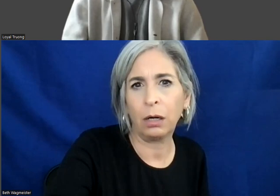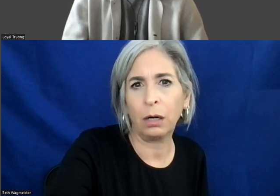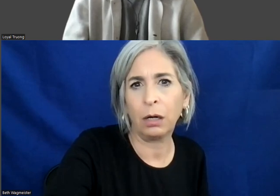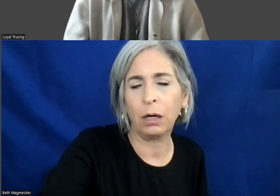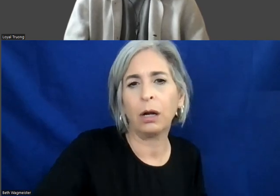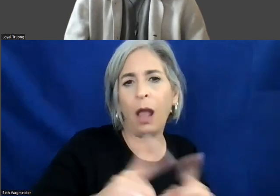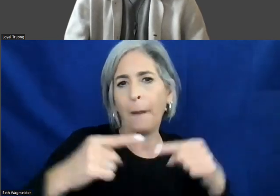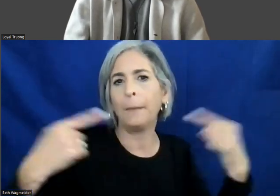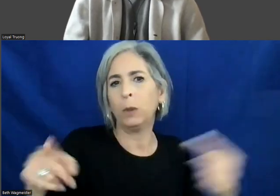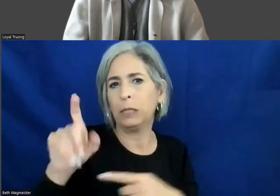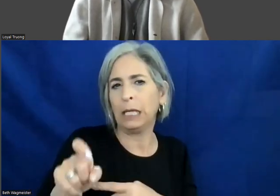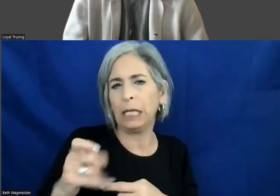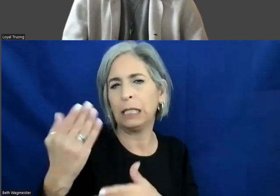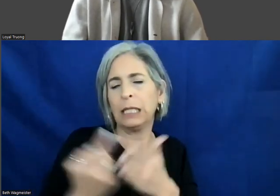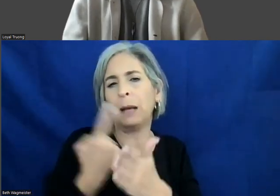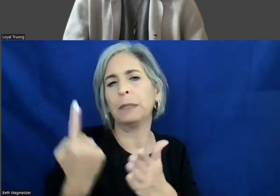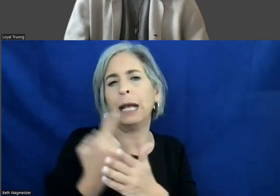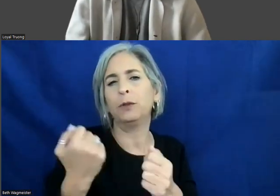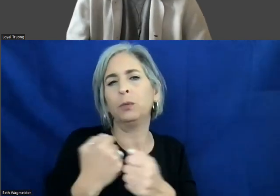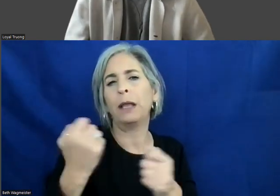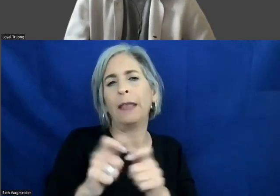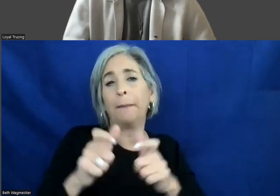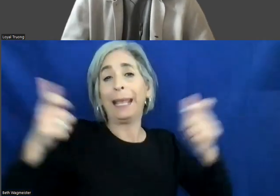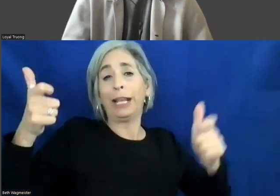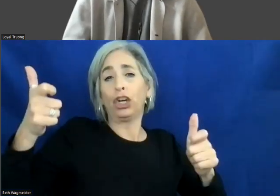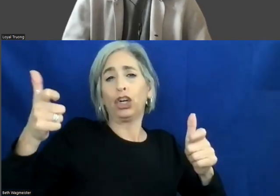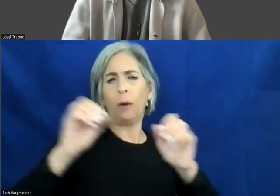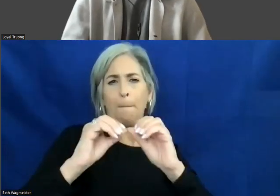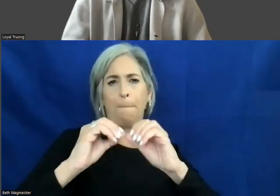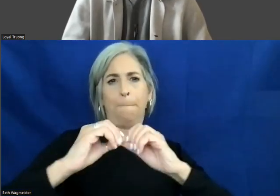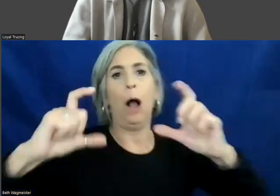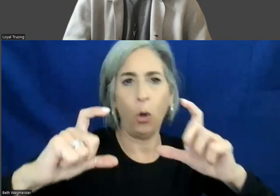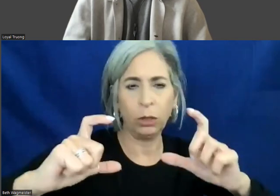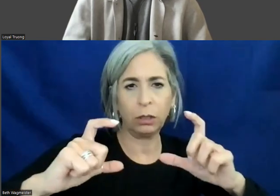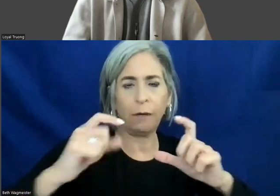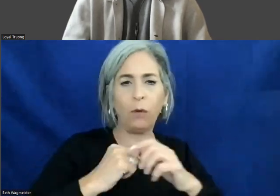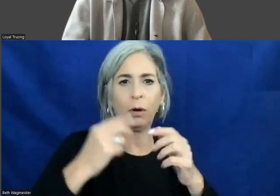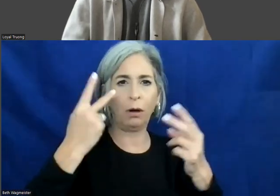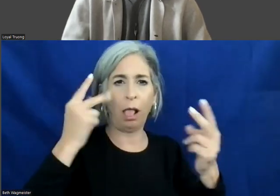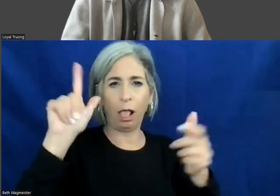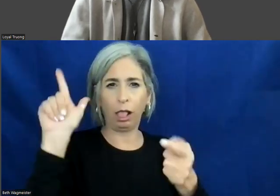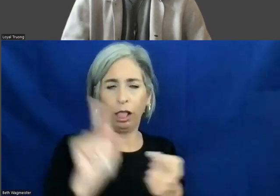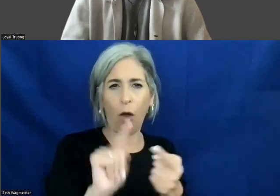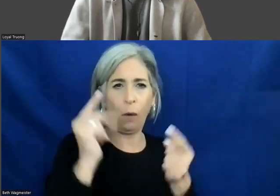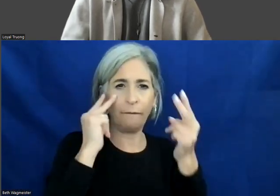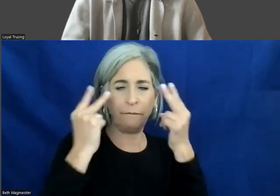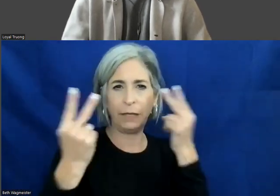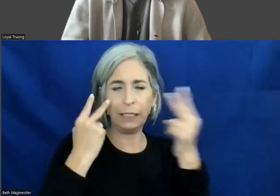bolder, stand out more for low vision users, however, that kind of interface could negatively